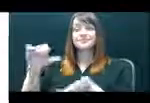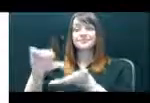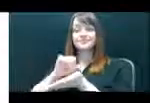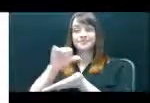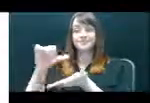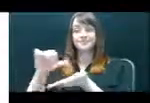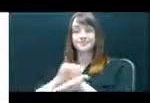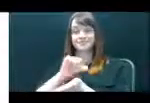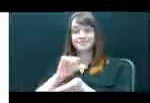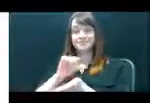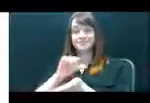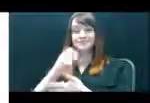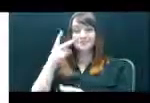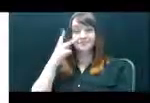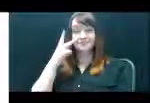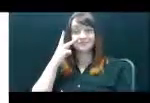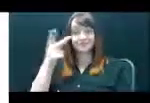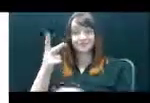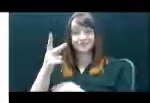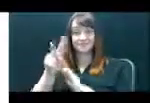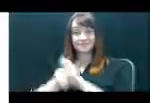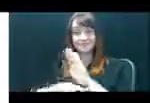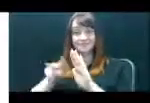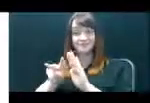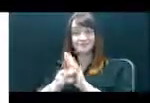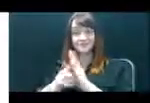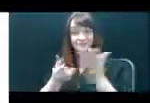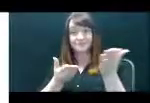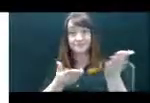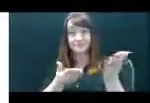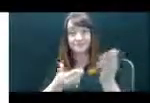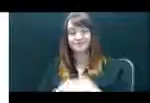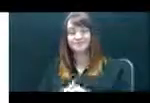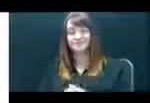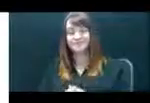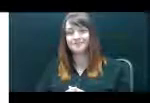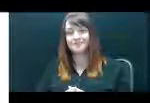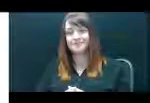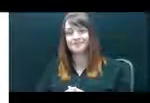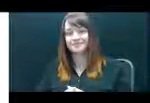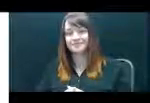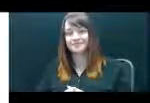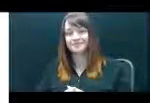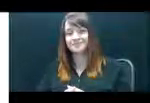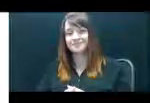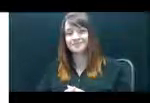on the video. This is a continuation of the session information